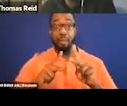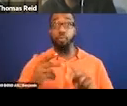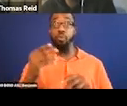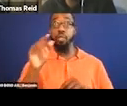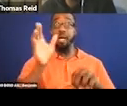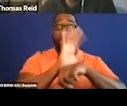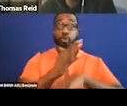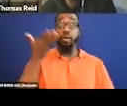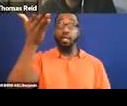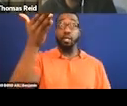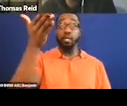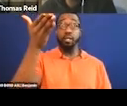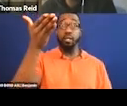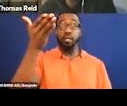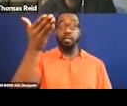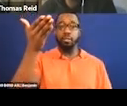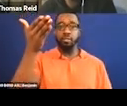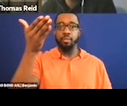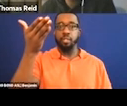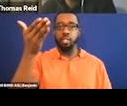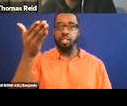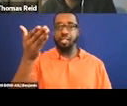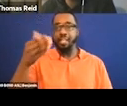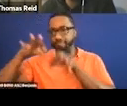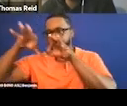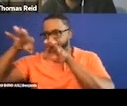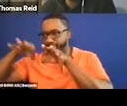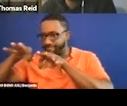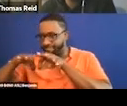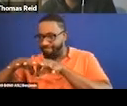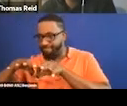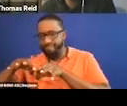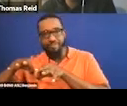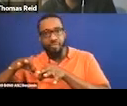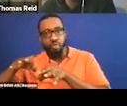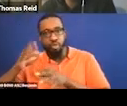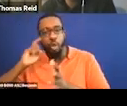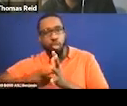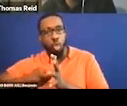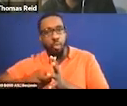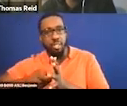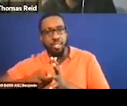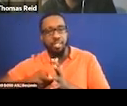Good audio description is sensitive to language. Paying attention to how we describe people and places.